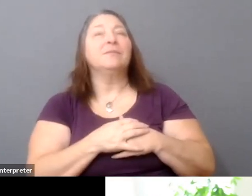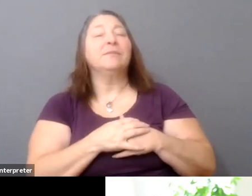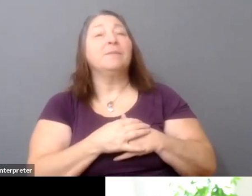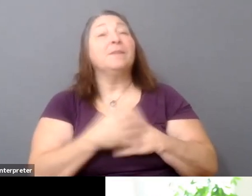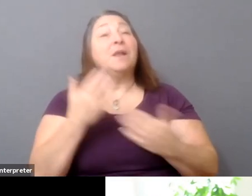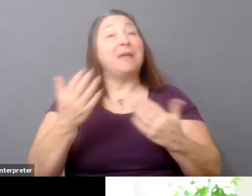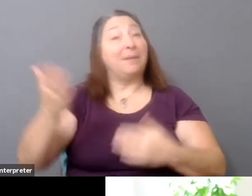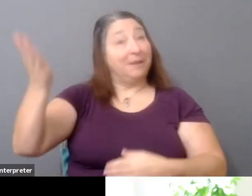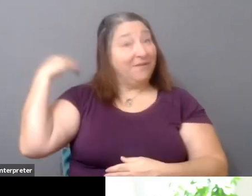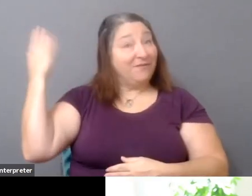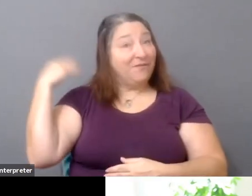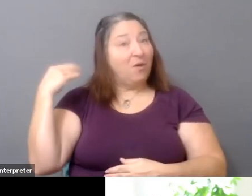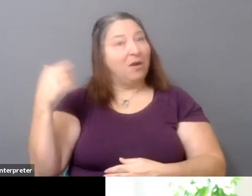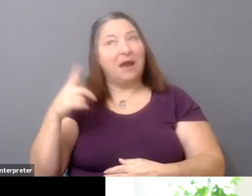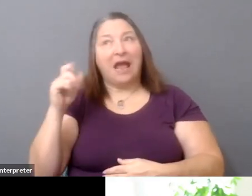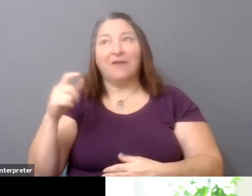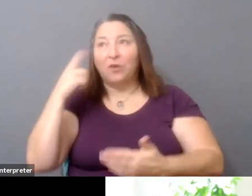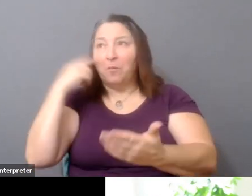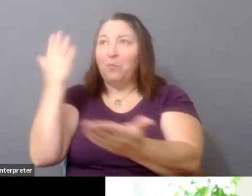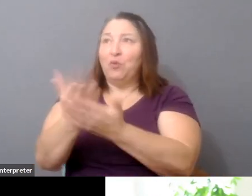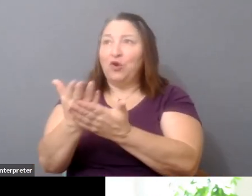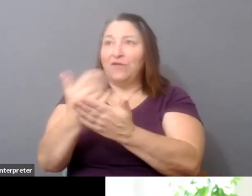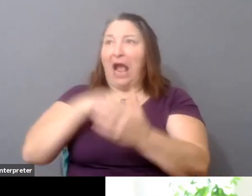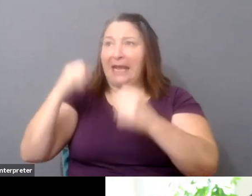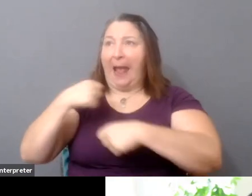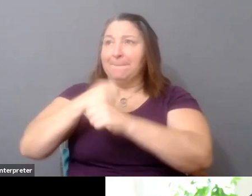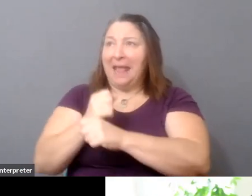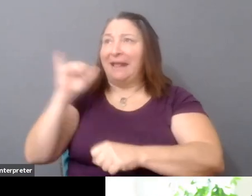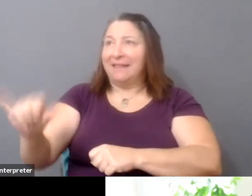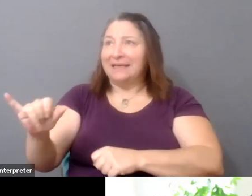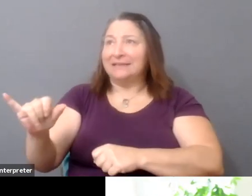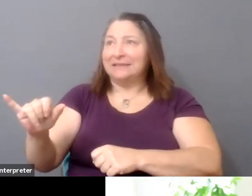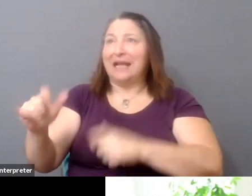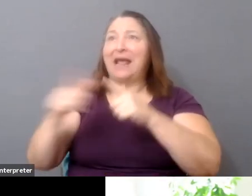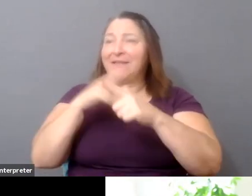to be able to demonstrate that you can make a thing before you could get anyone to assign value to it.